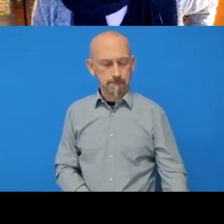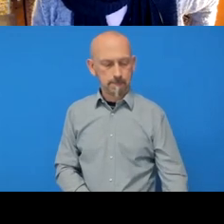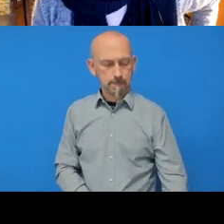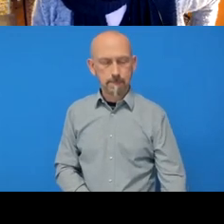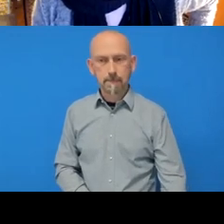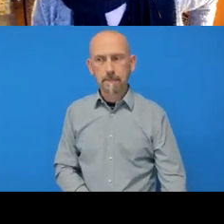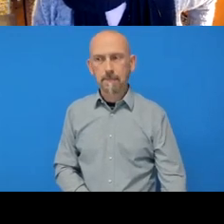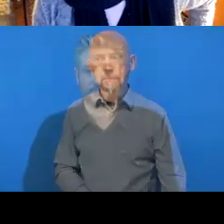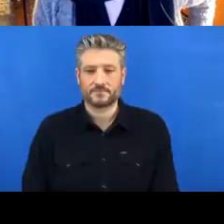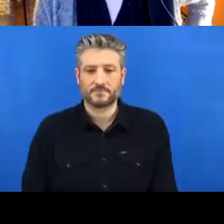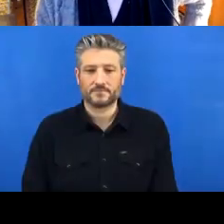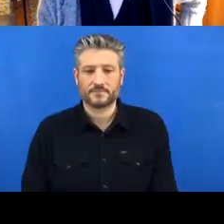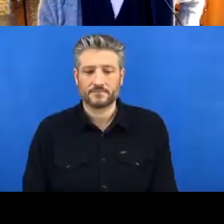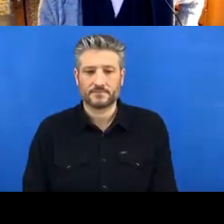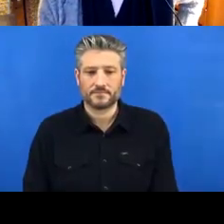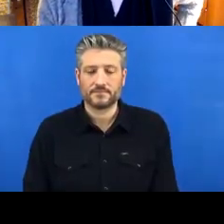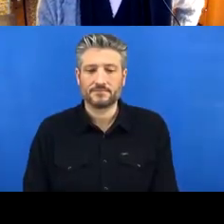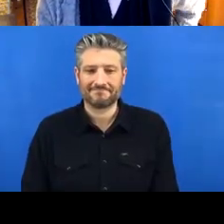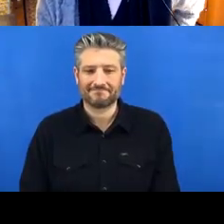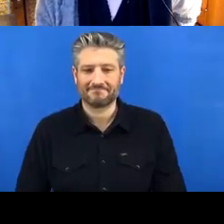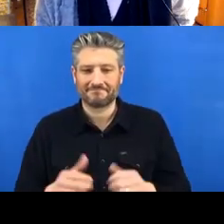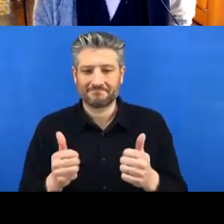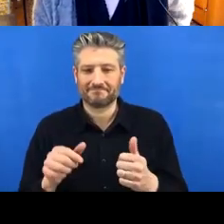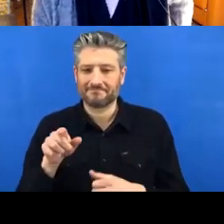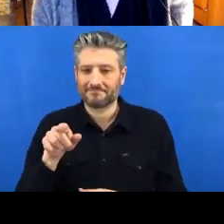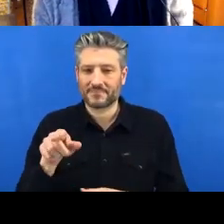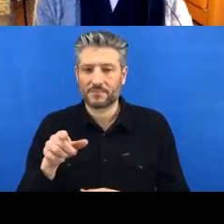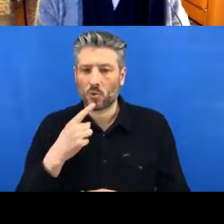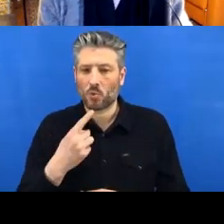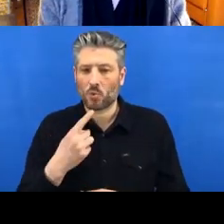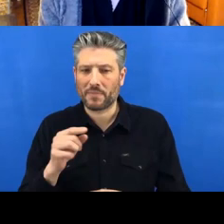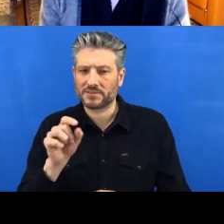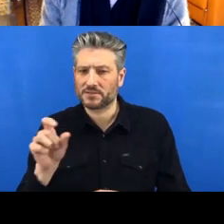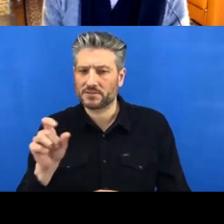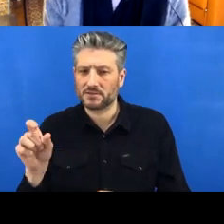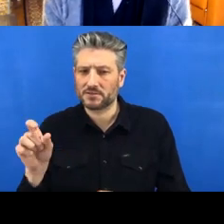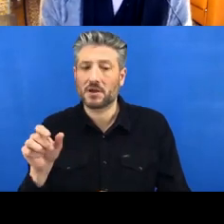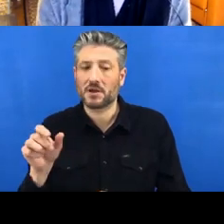yep, that's how you could also find your file to work on it.